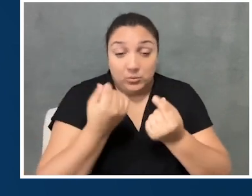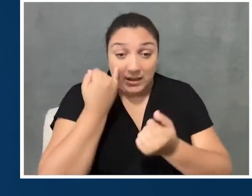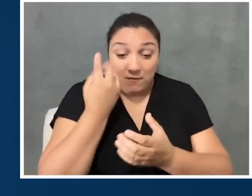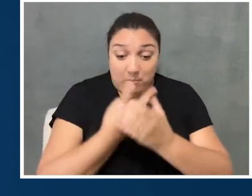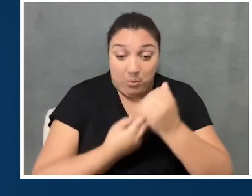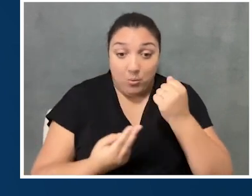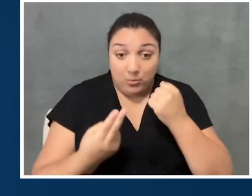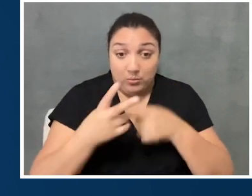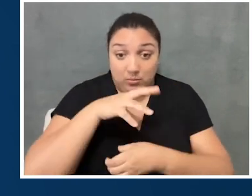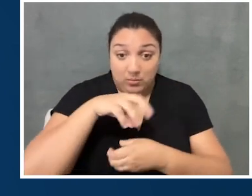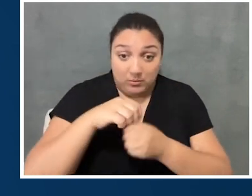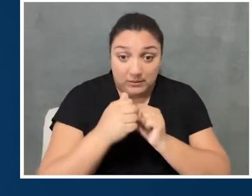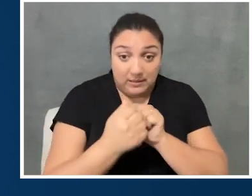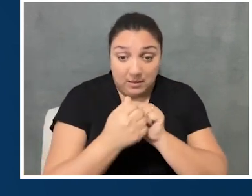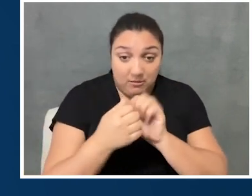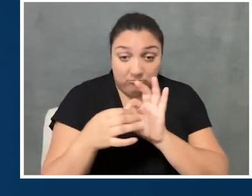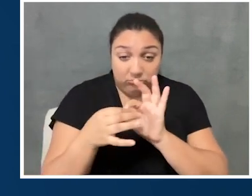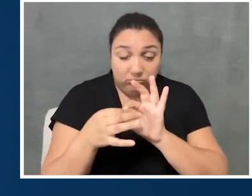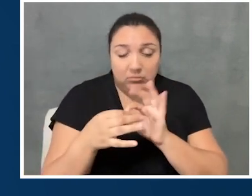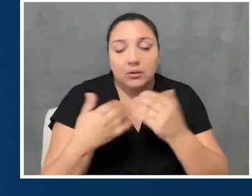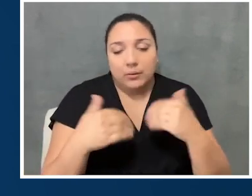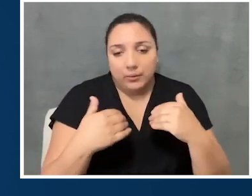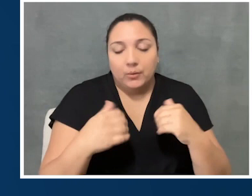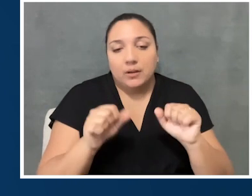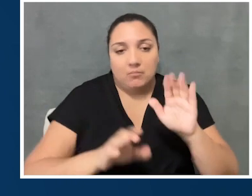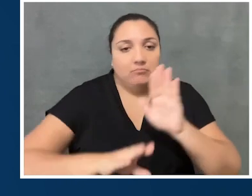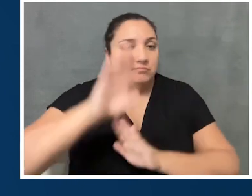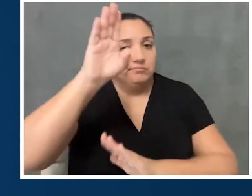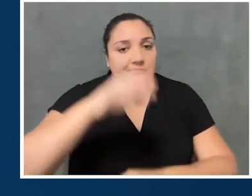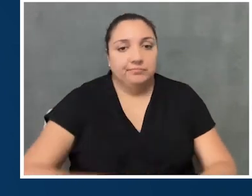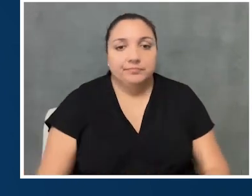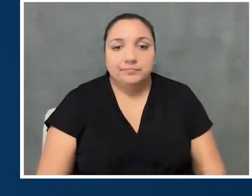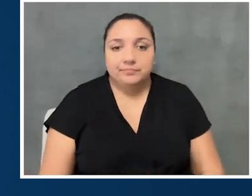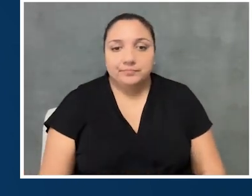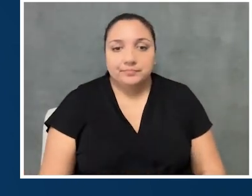there's like, real potential for great things to happen. I agree with you.